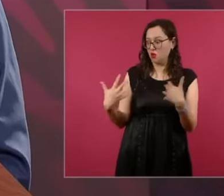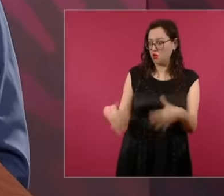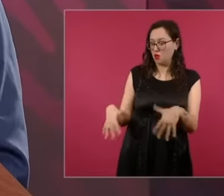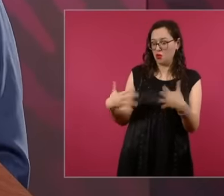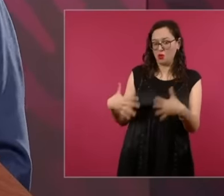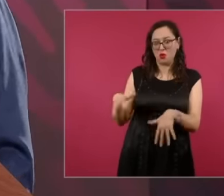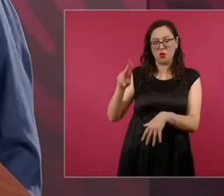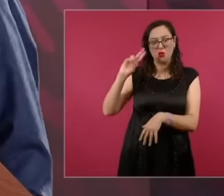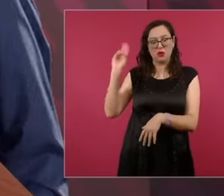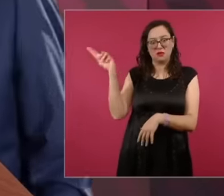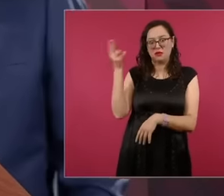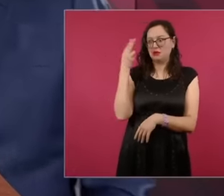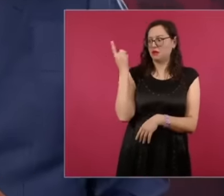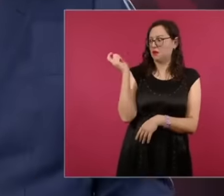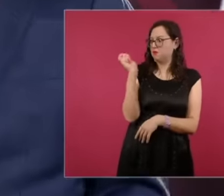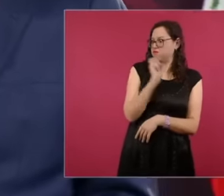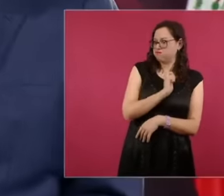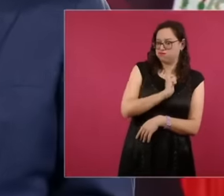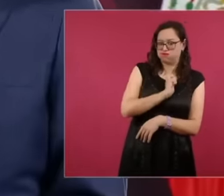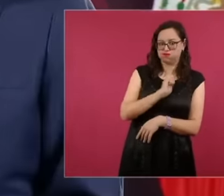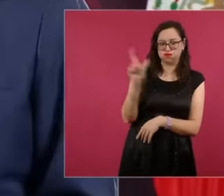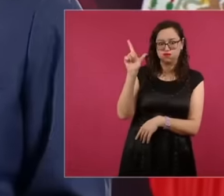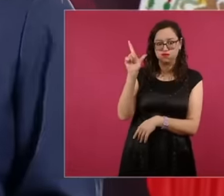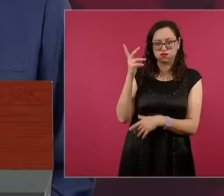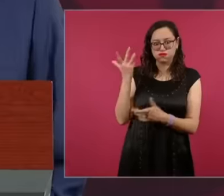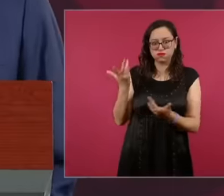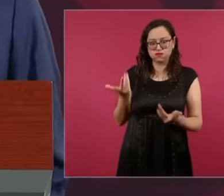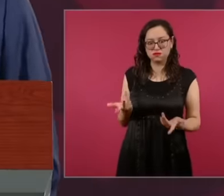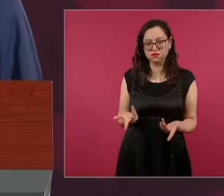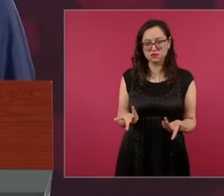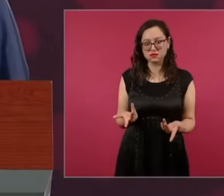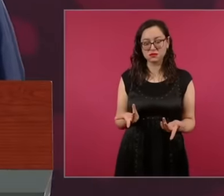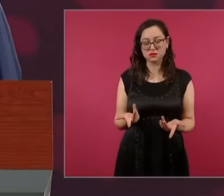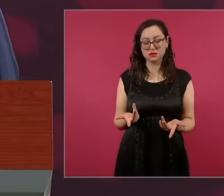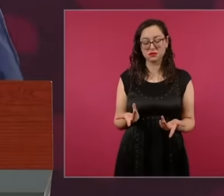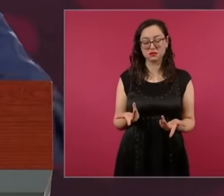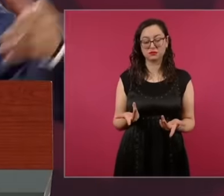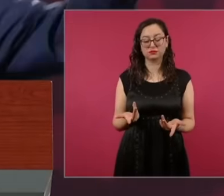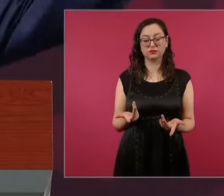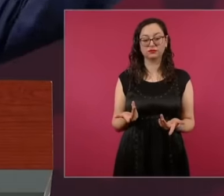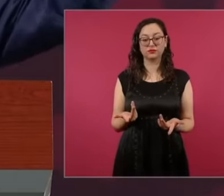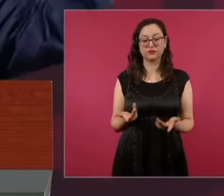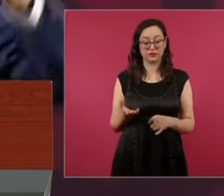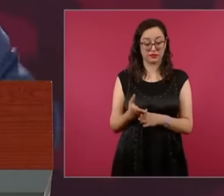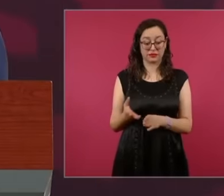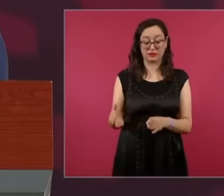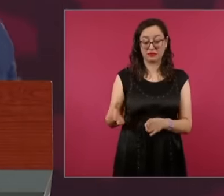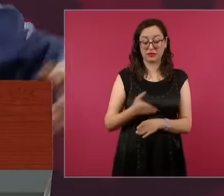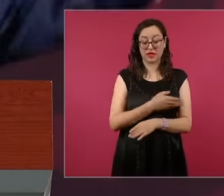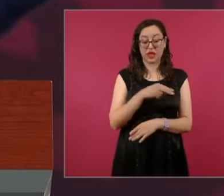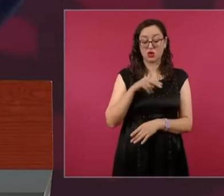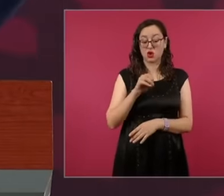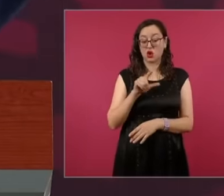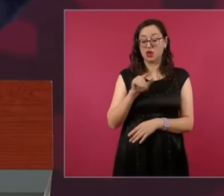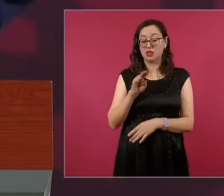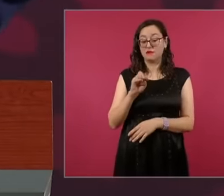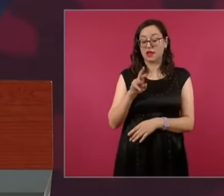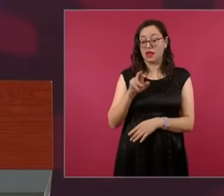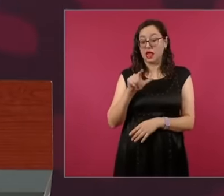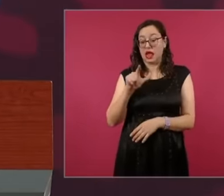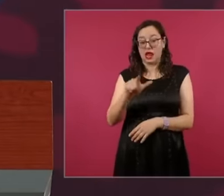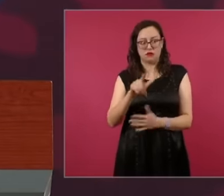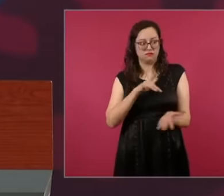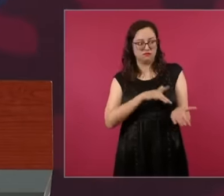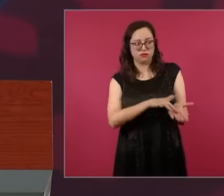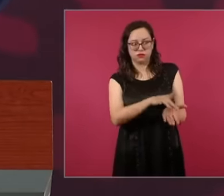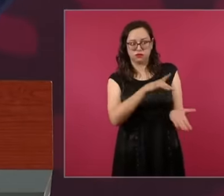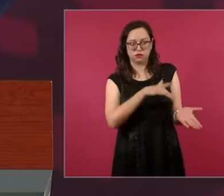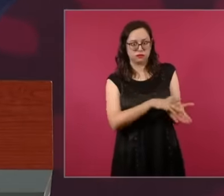most famous during the neoliberal period, where all the